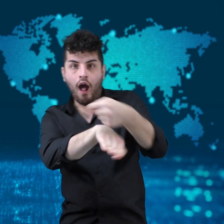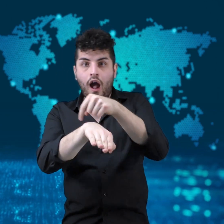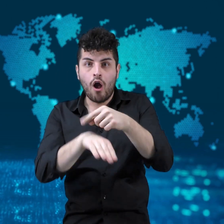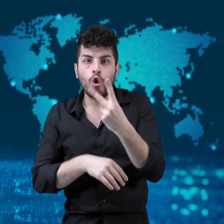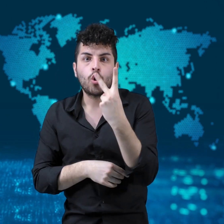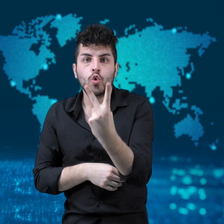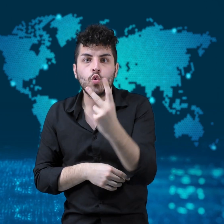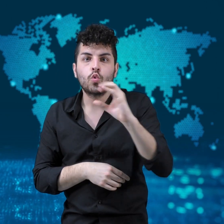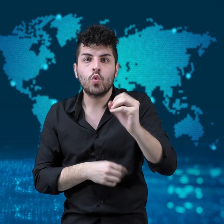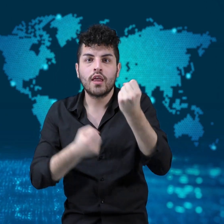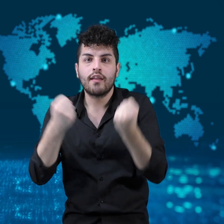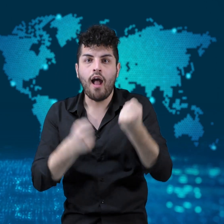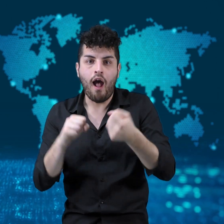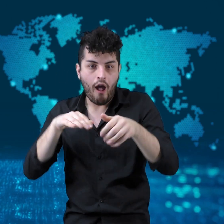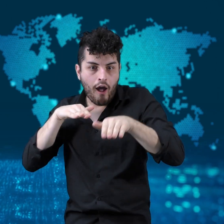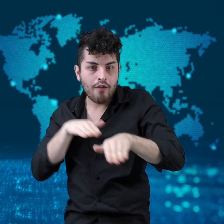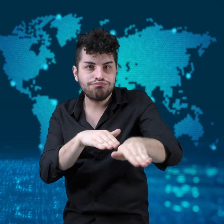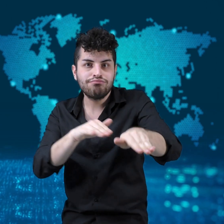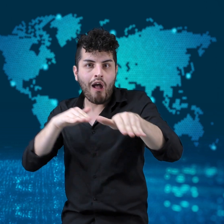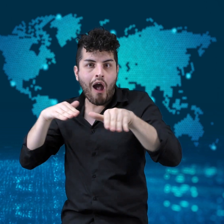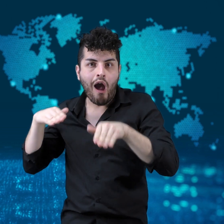do something kind.